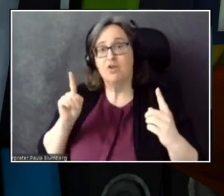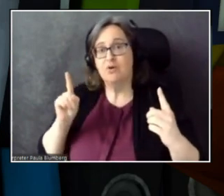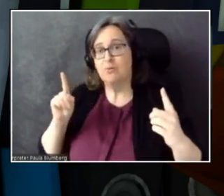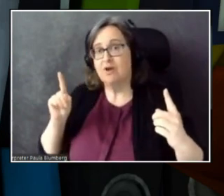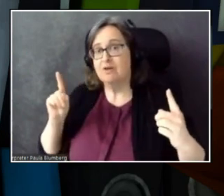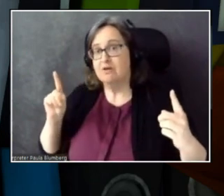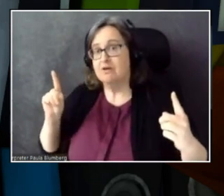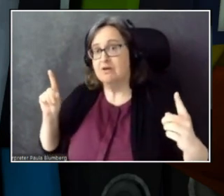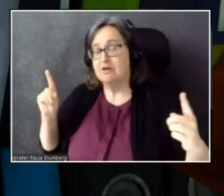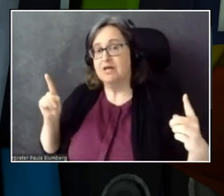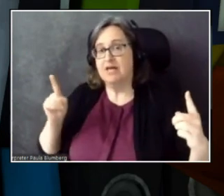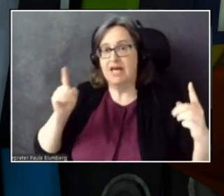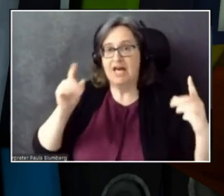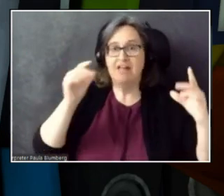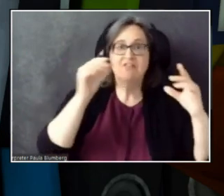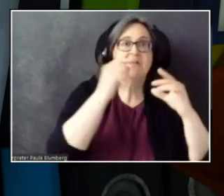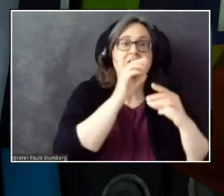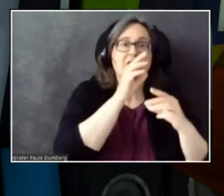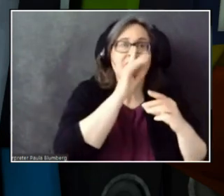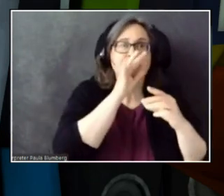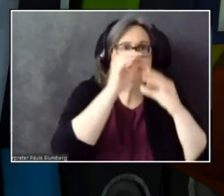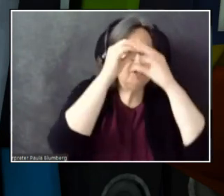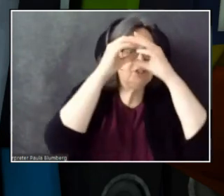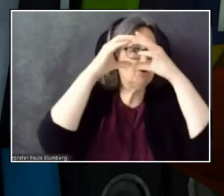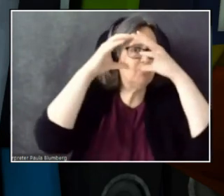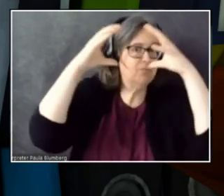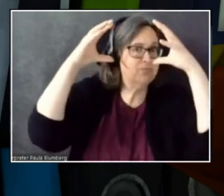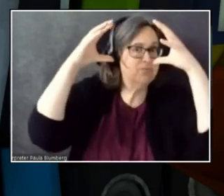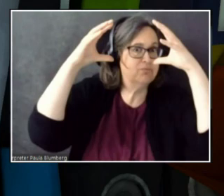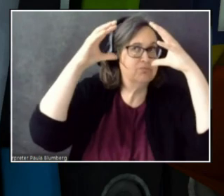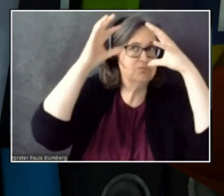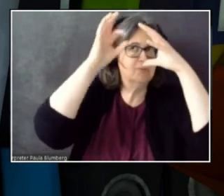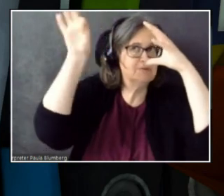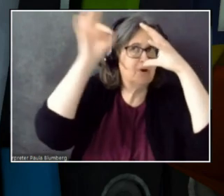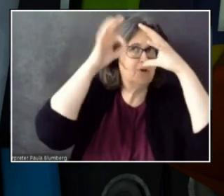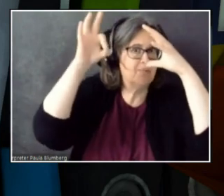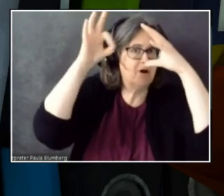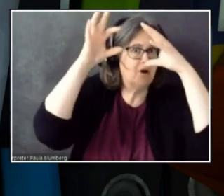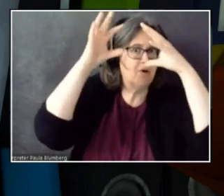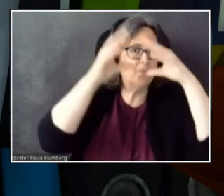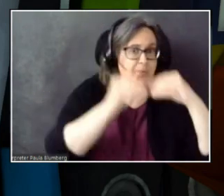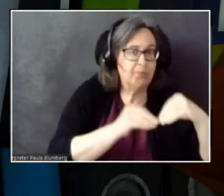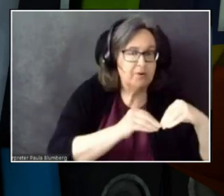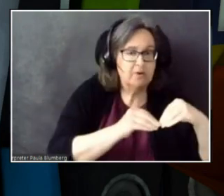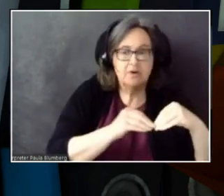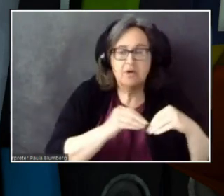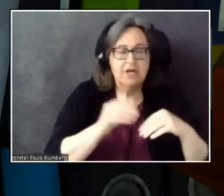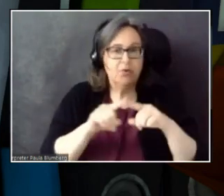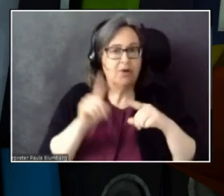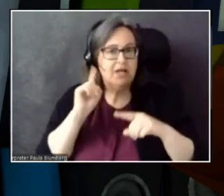suddenly disappears, or eventually disappears, and you stop hearing them, you'll also stop